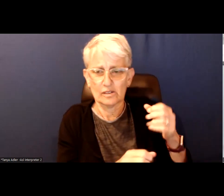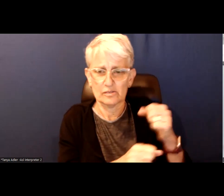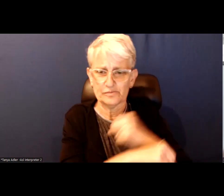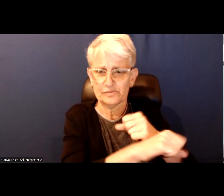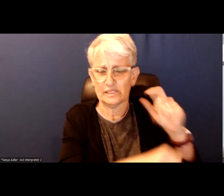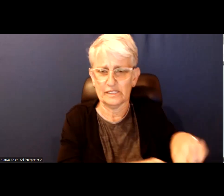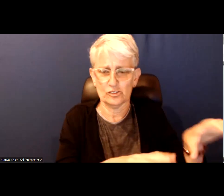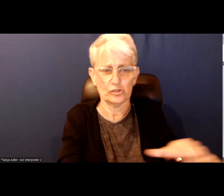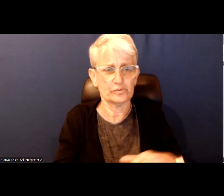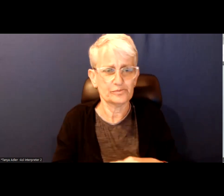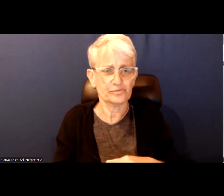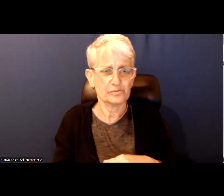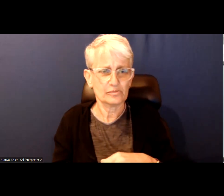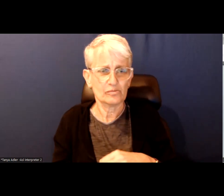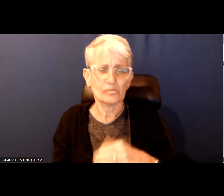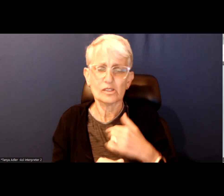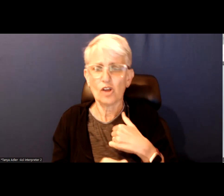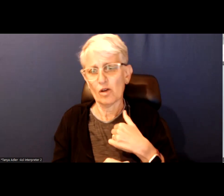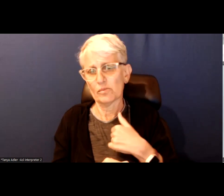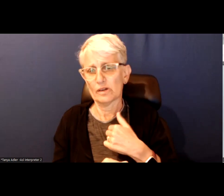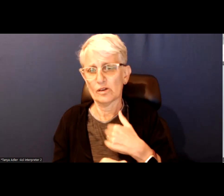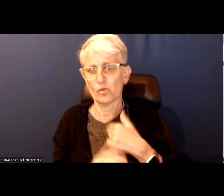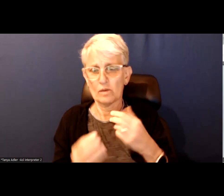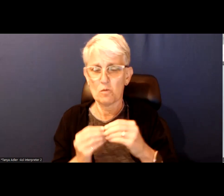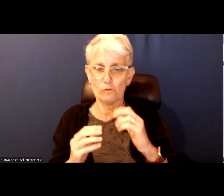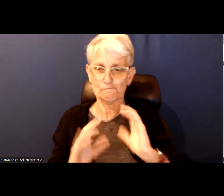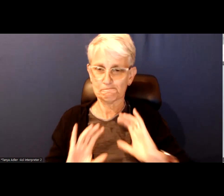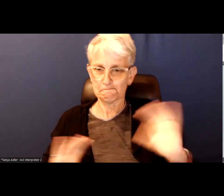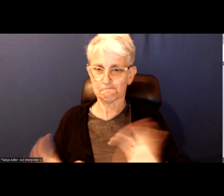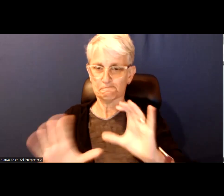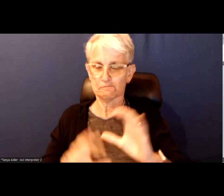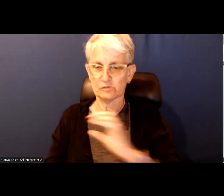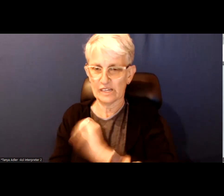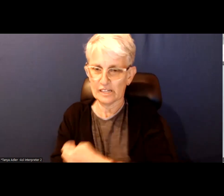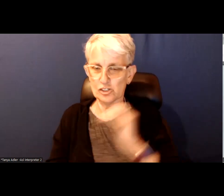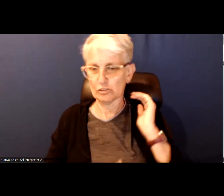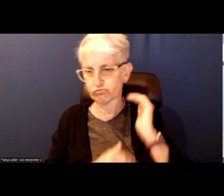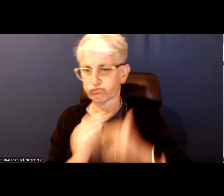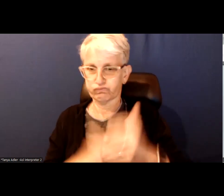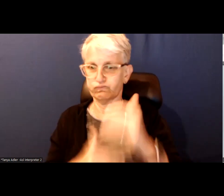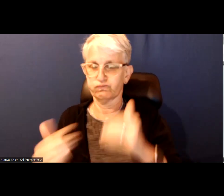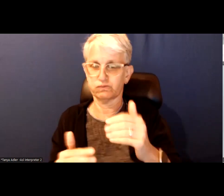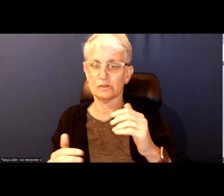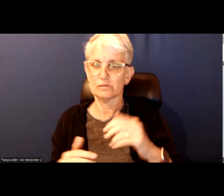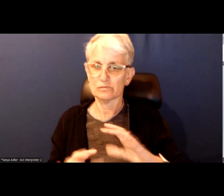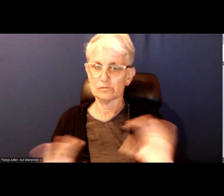I want to see more of that sort of spry energy driven inspiring like motivational ability